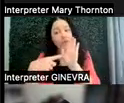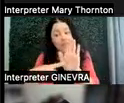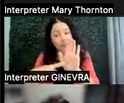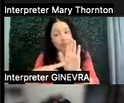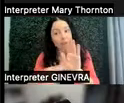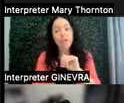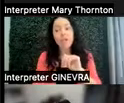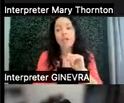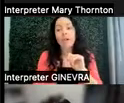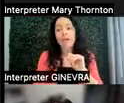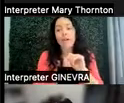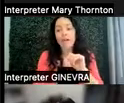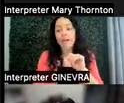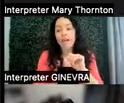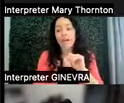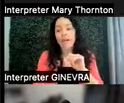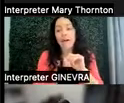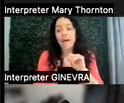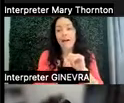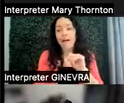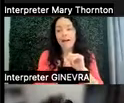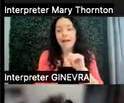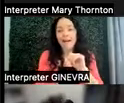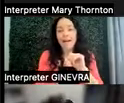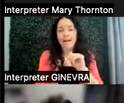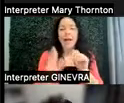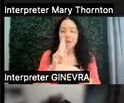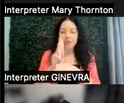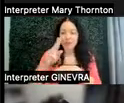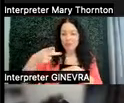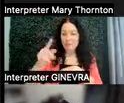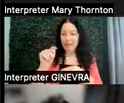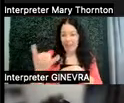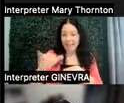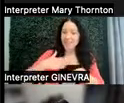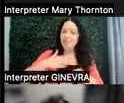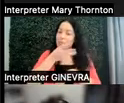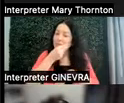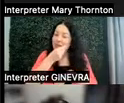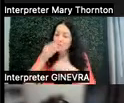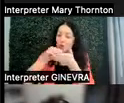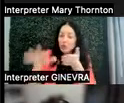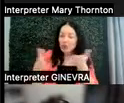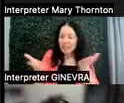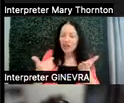going to use Patty as my pretend student here. That if I'm walking and talking with my student,